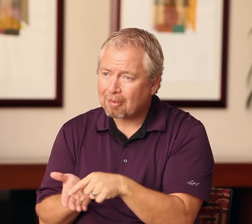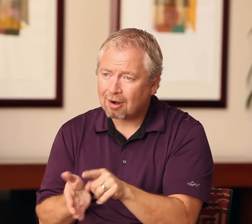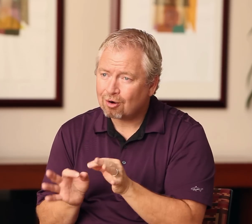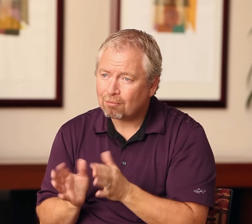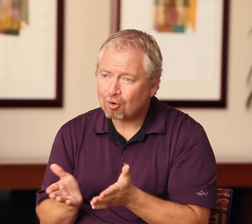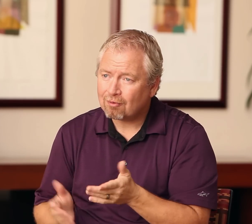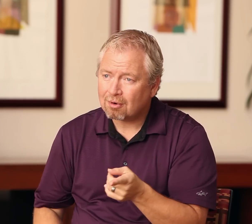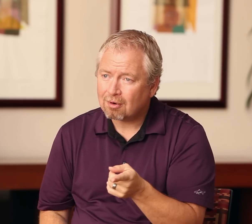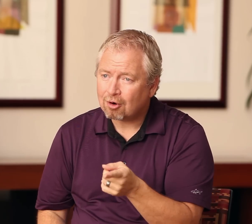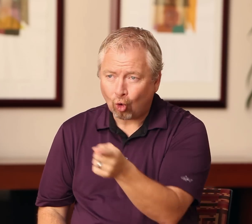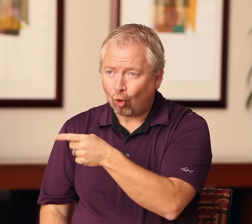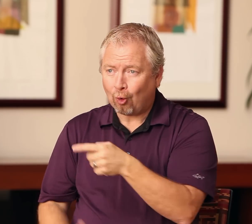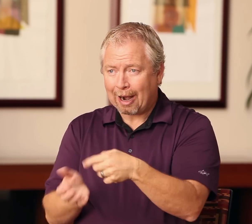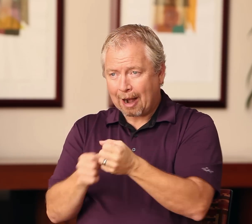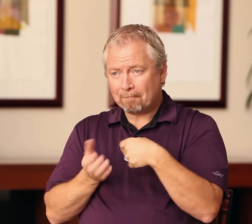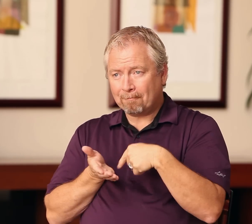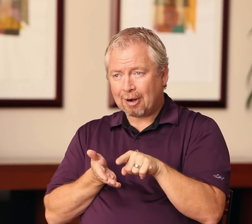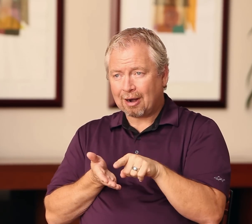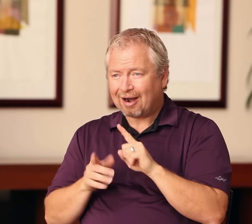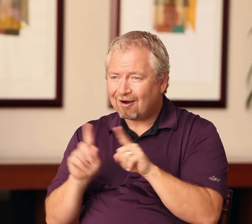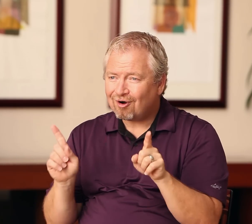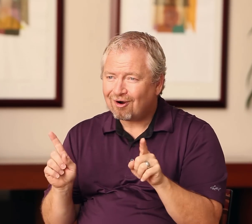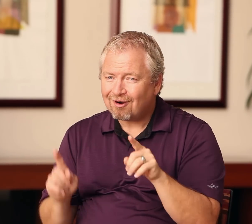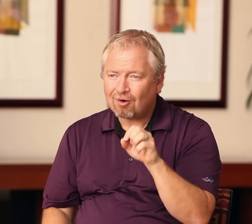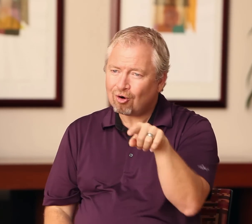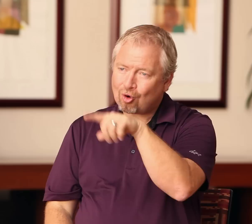for the interpreters. They get paid even if the CDI is there.